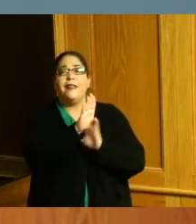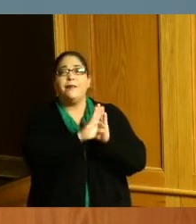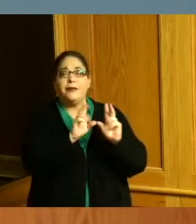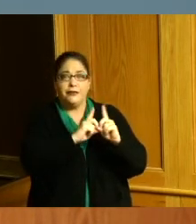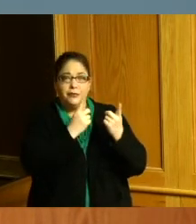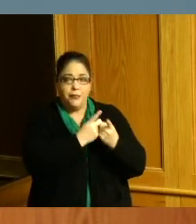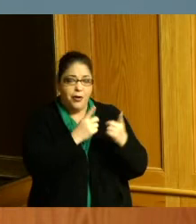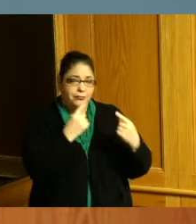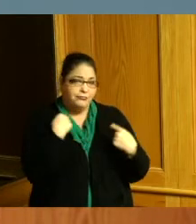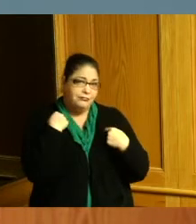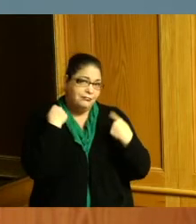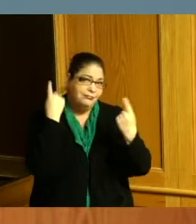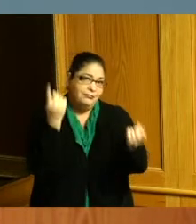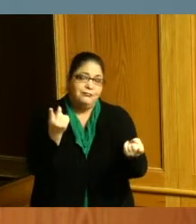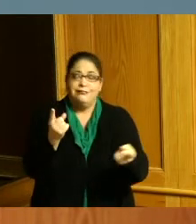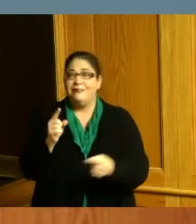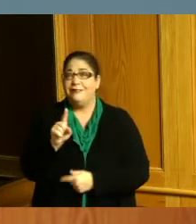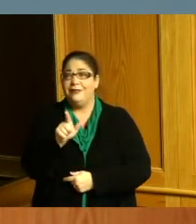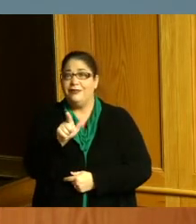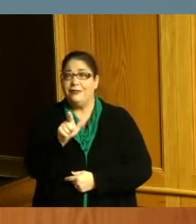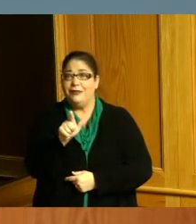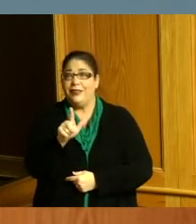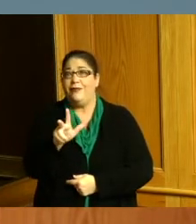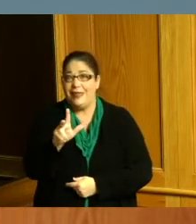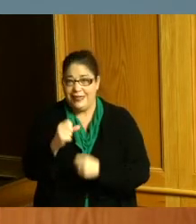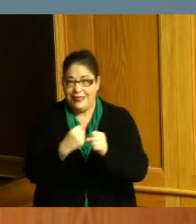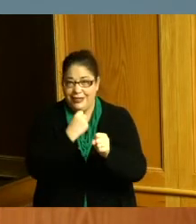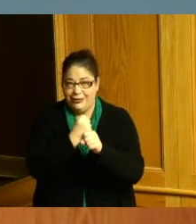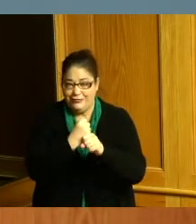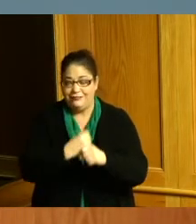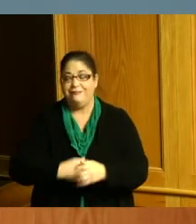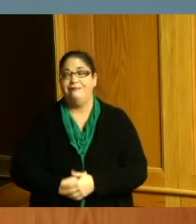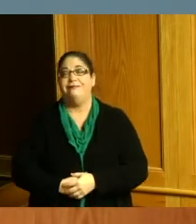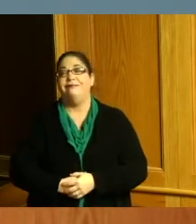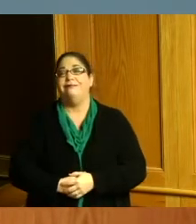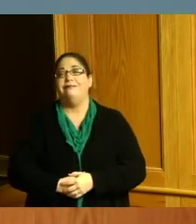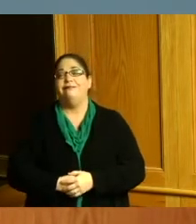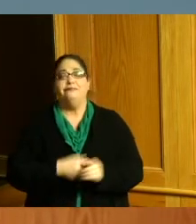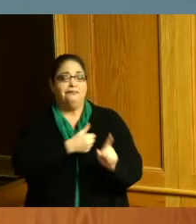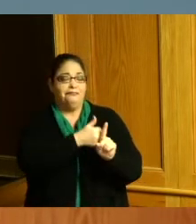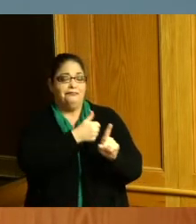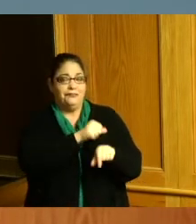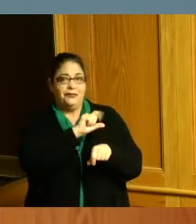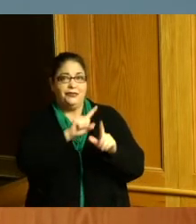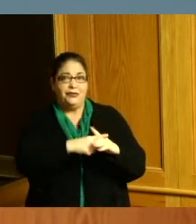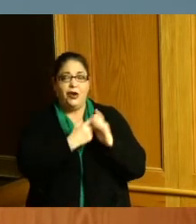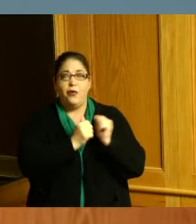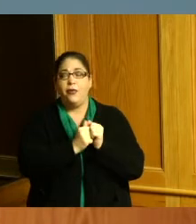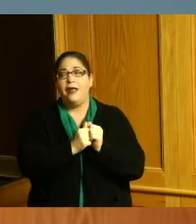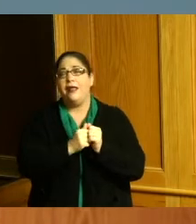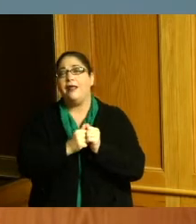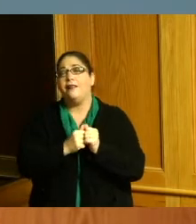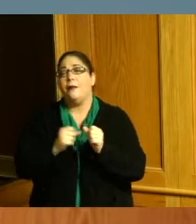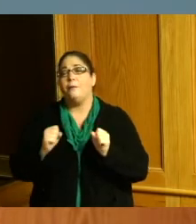where she has spent the last 23 years Michelle started as permit tech taking in and distributing